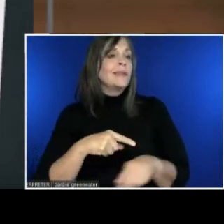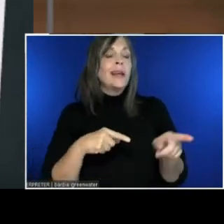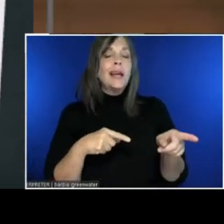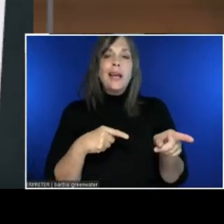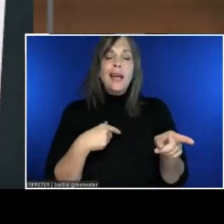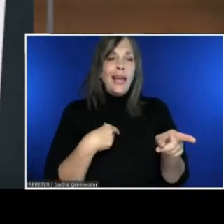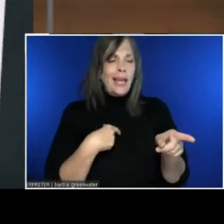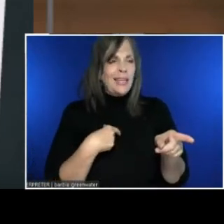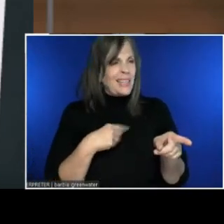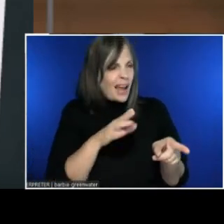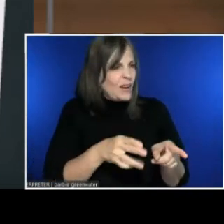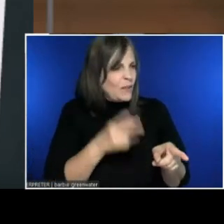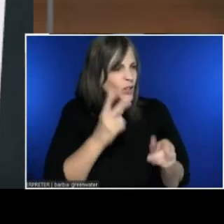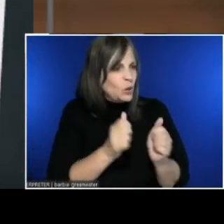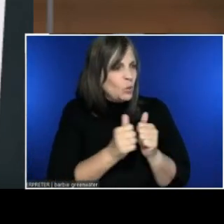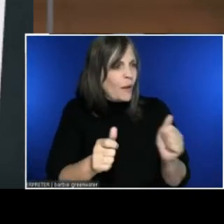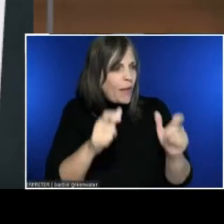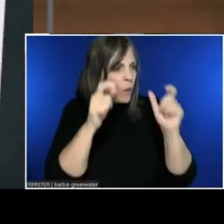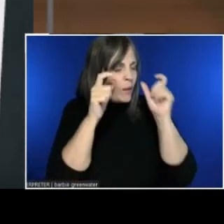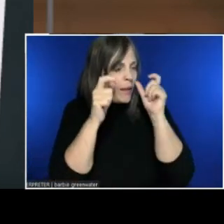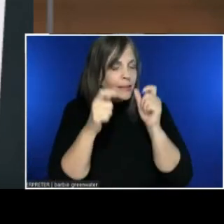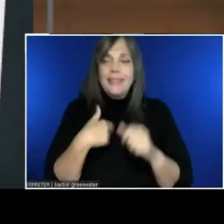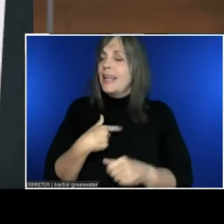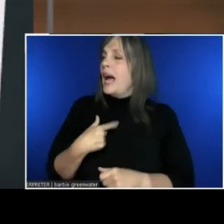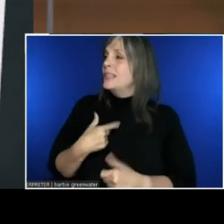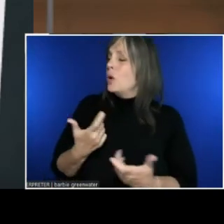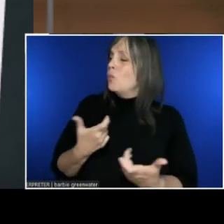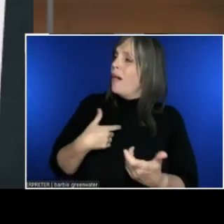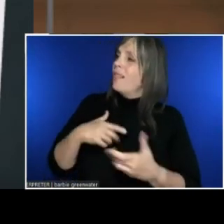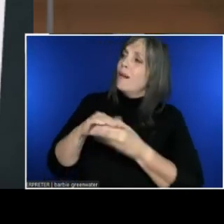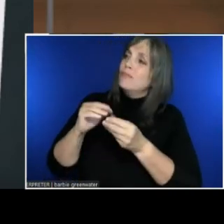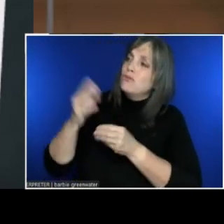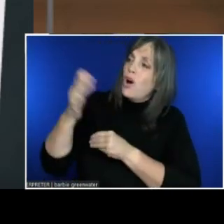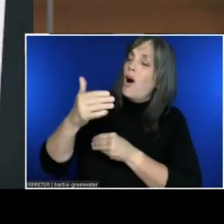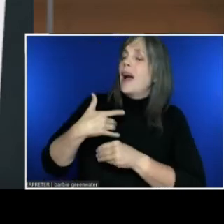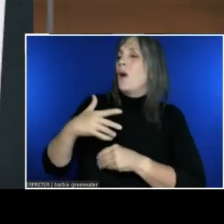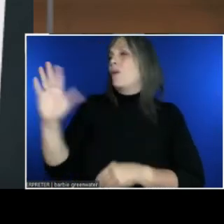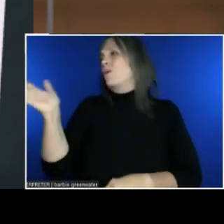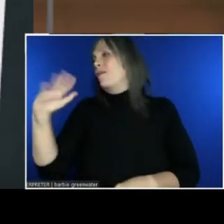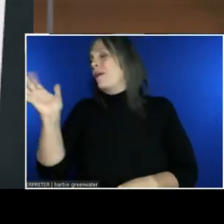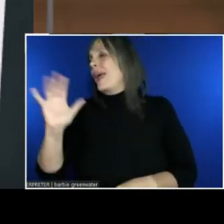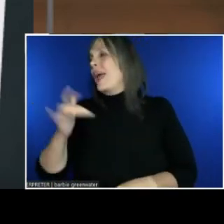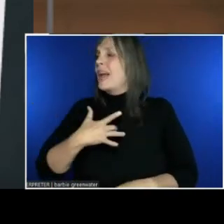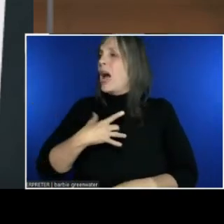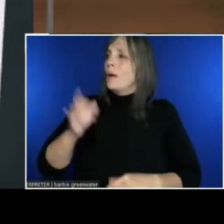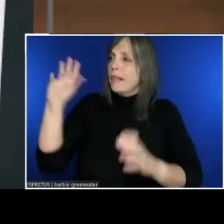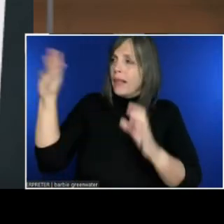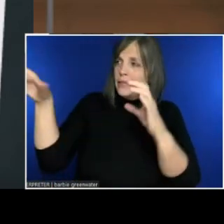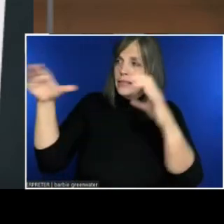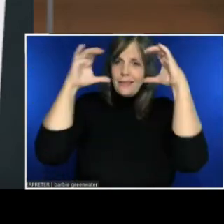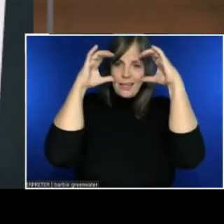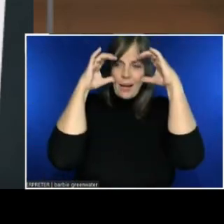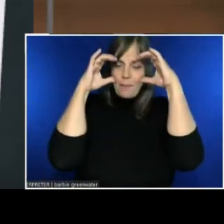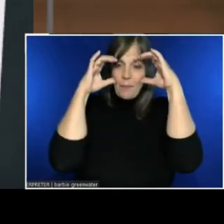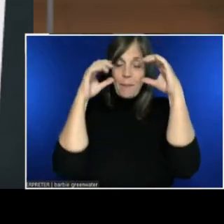be nice if I wore one of these fancy headsets I have through work. But I don't want to scratch my glasses.